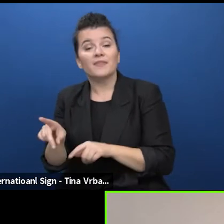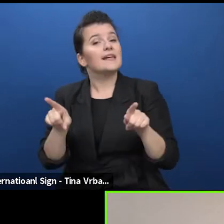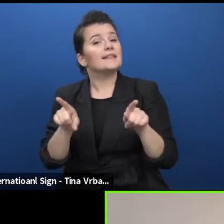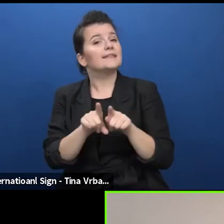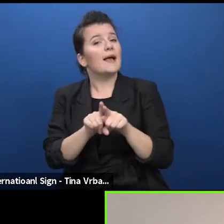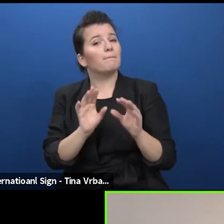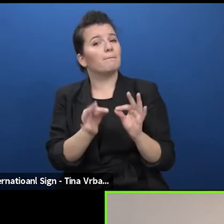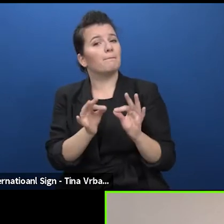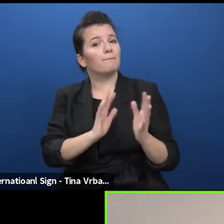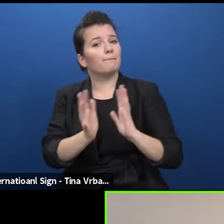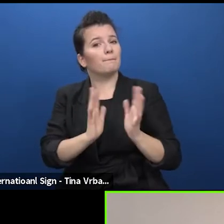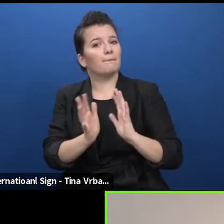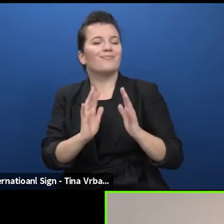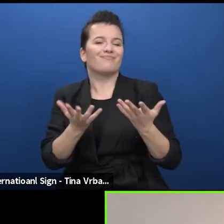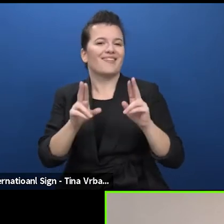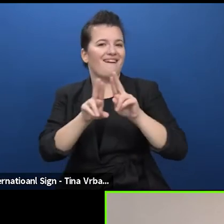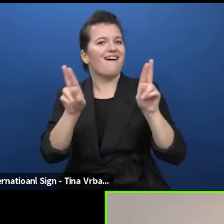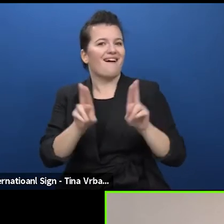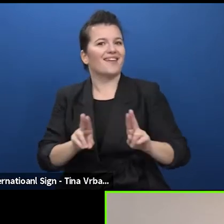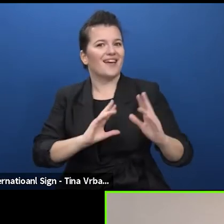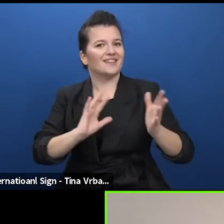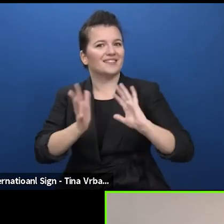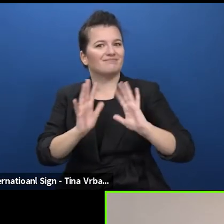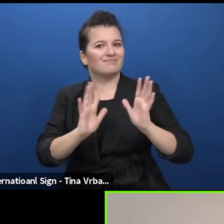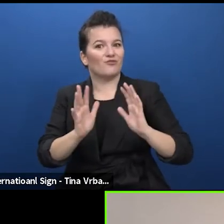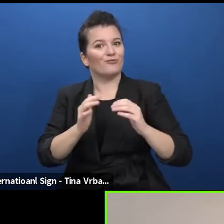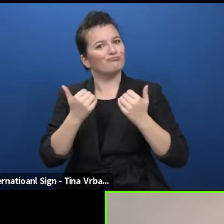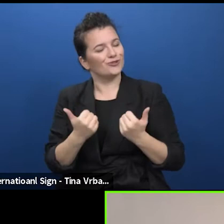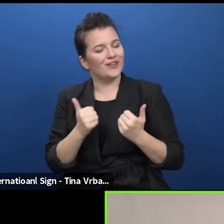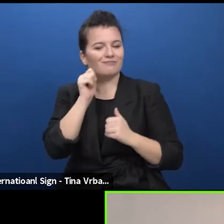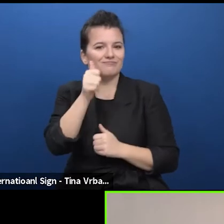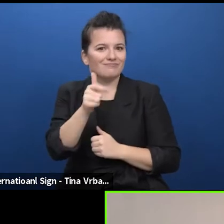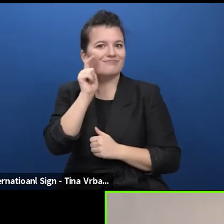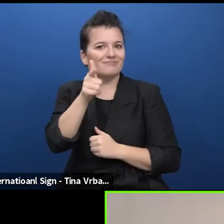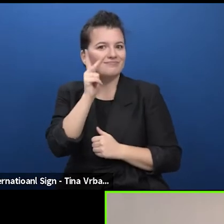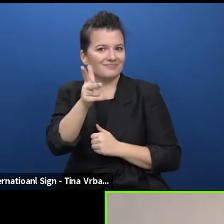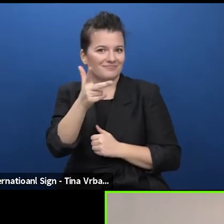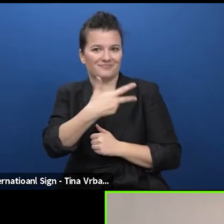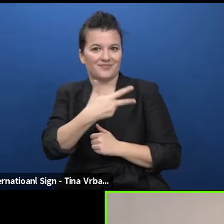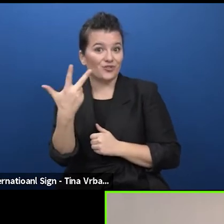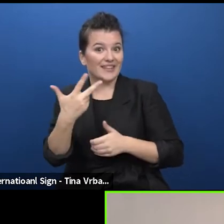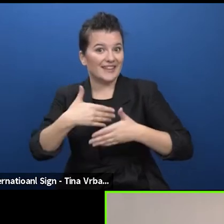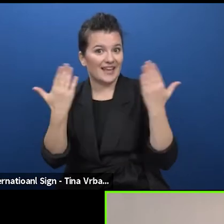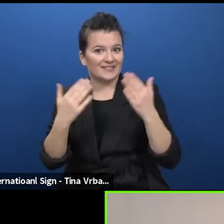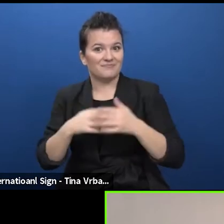language during these three days as well. This is also our first time. Thank you very much.